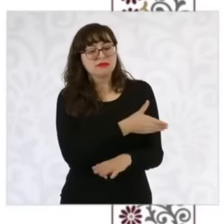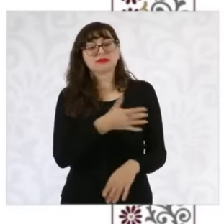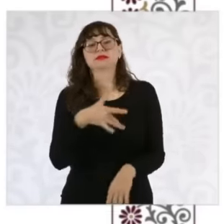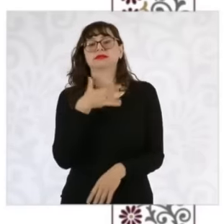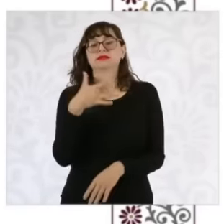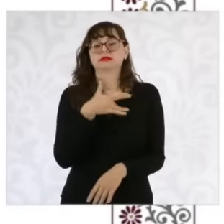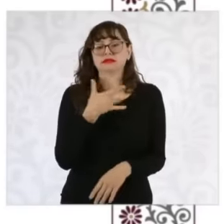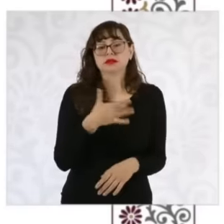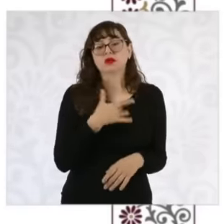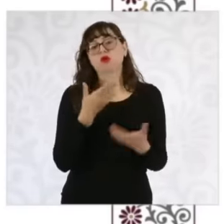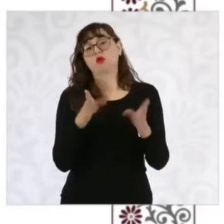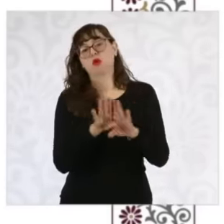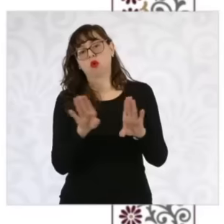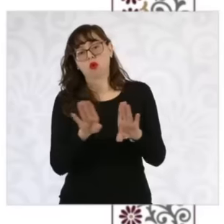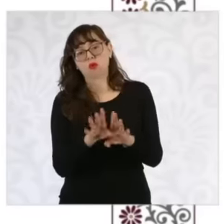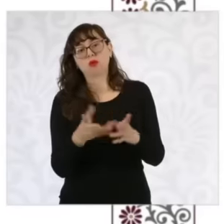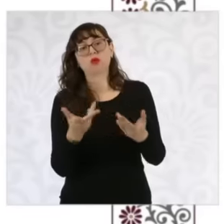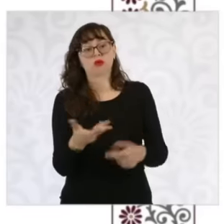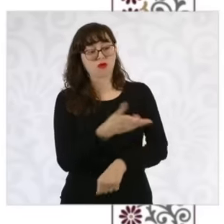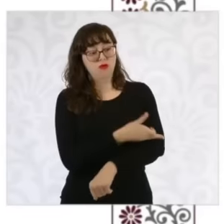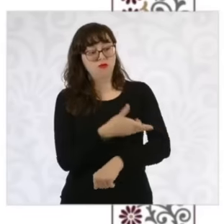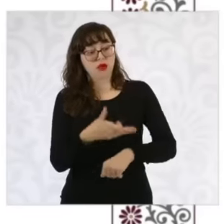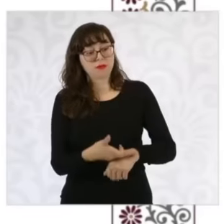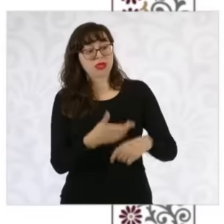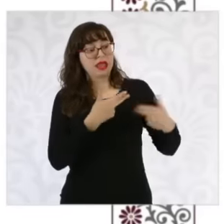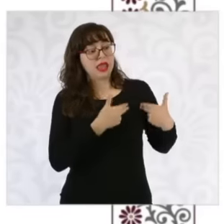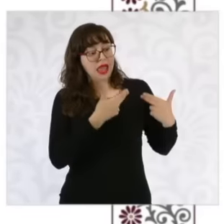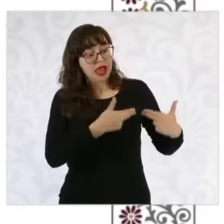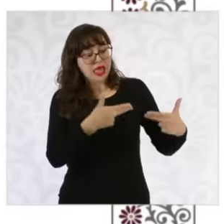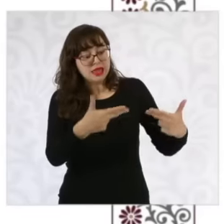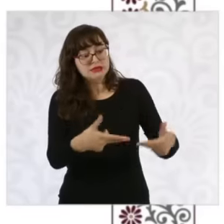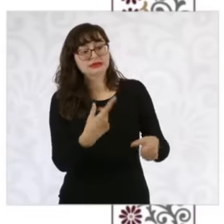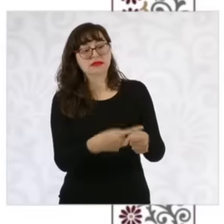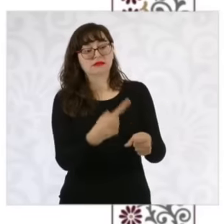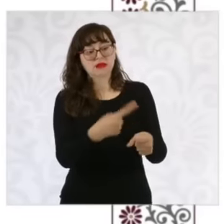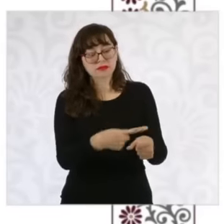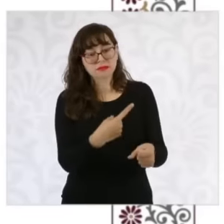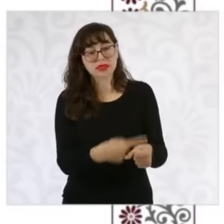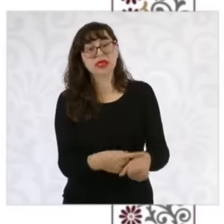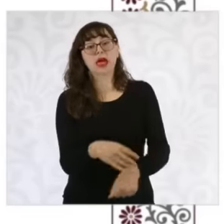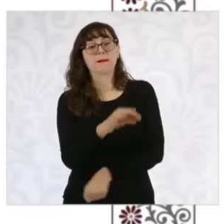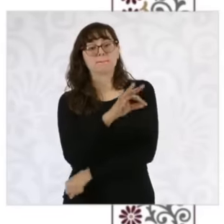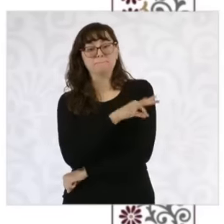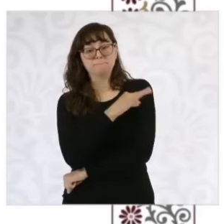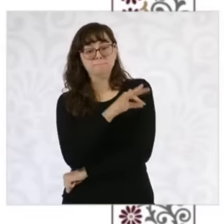what It is asked if the family has had certain illnesses about the vaccines they have had